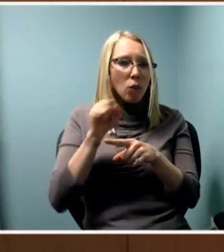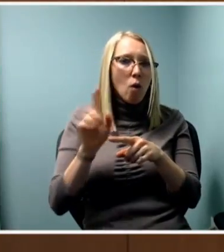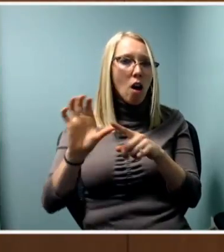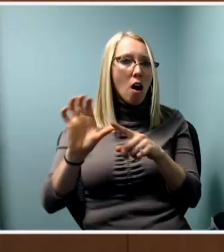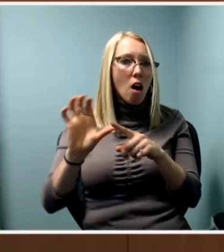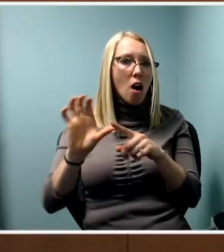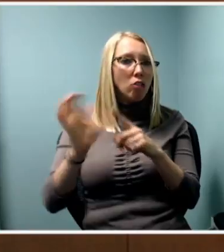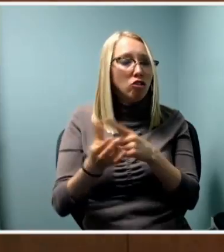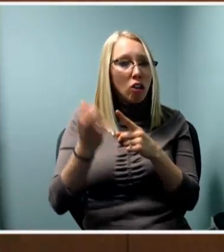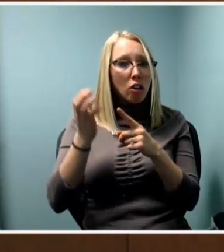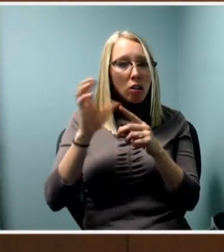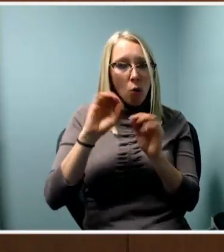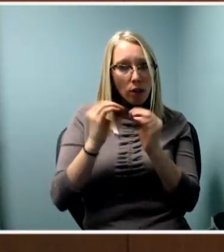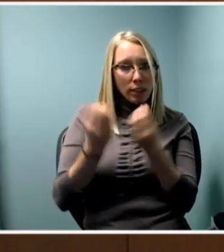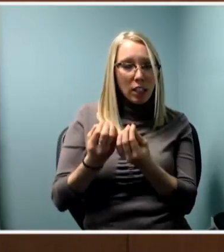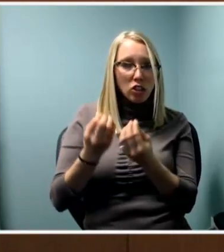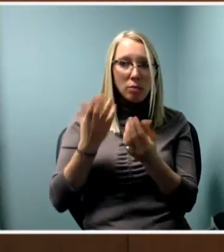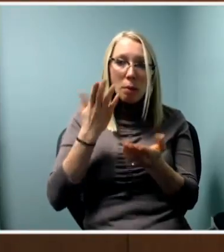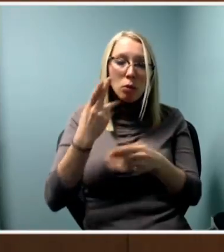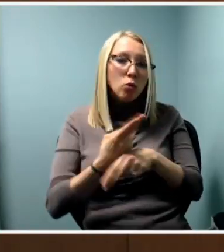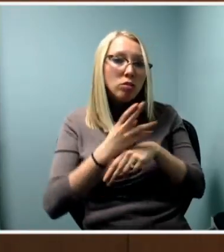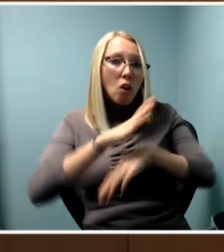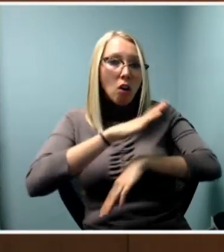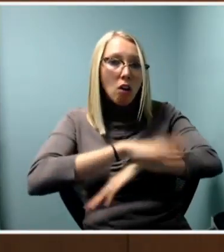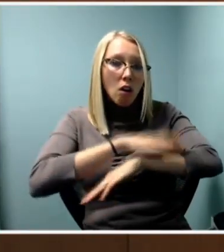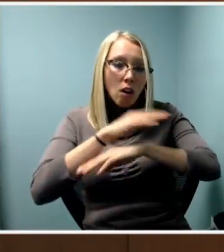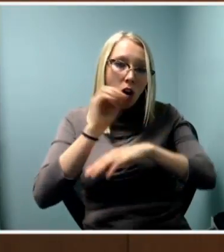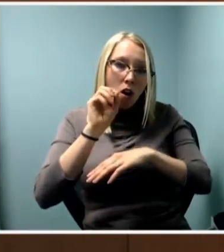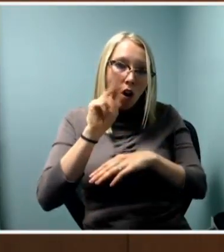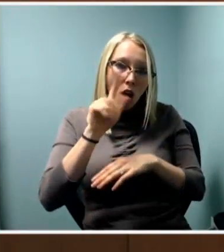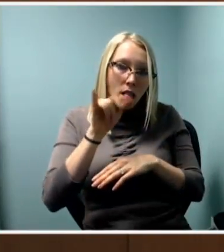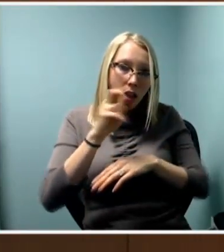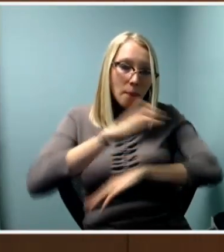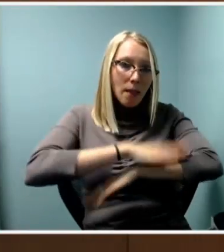possibly using online platforms of one sort of another